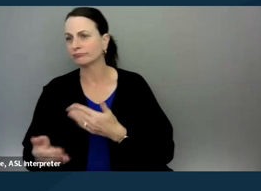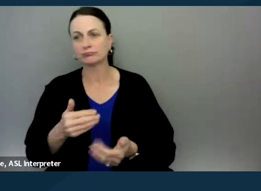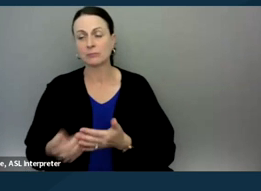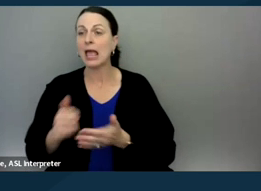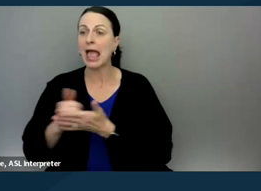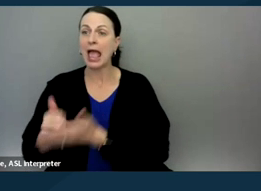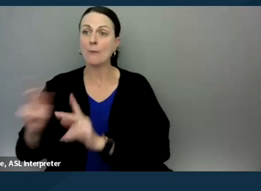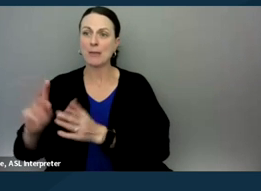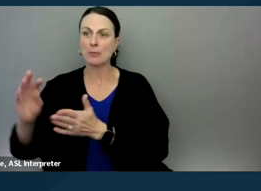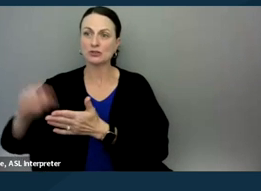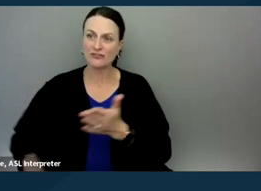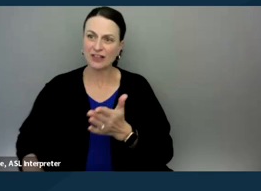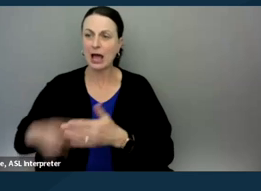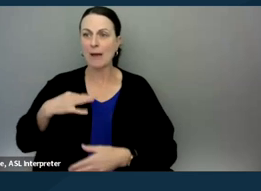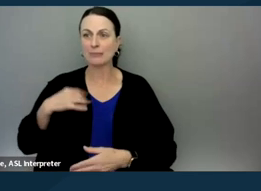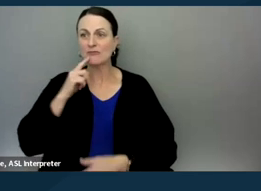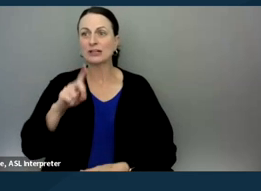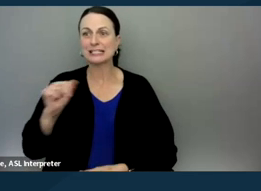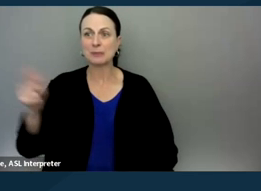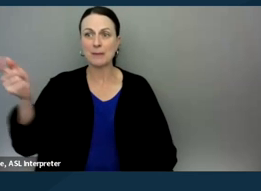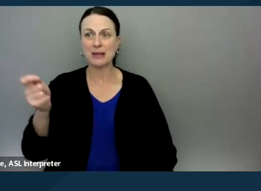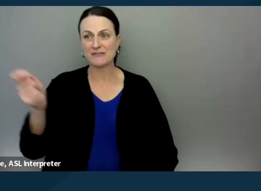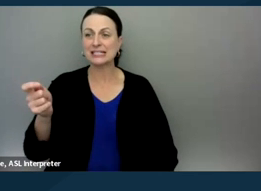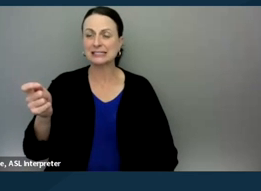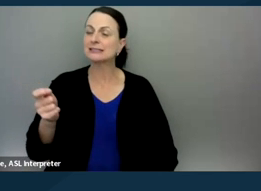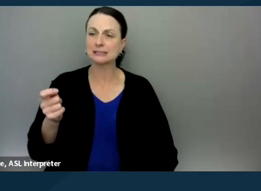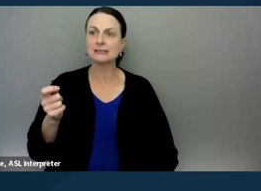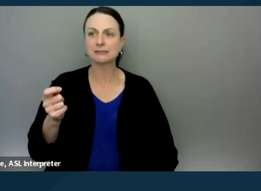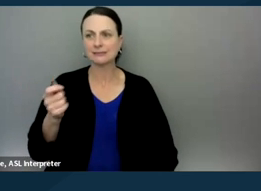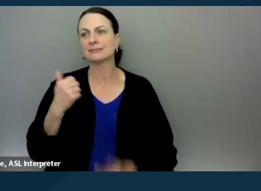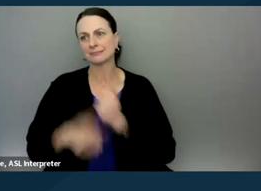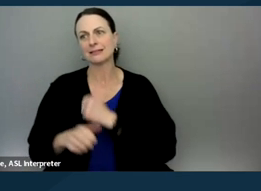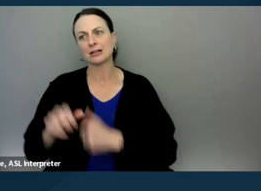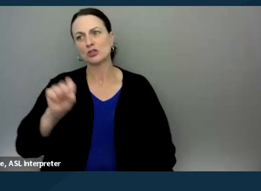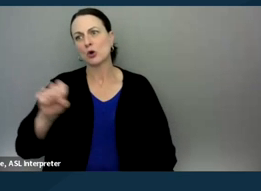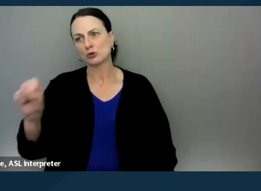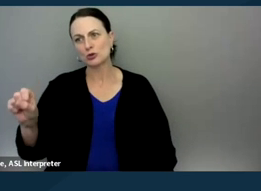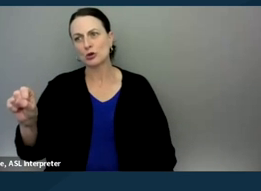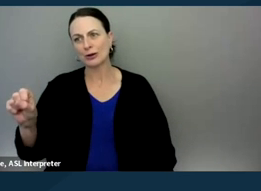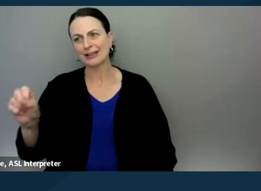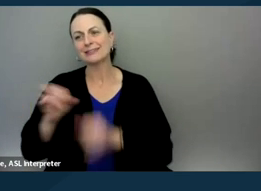applications for disability benefits, particularly under our Social Security system,